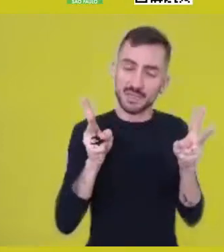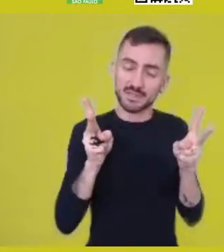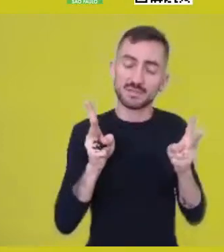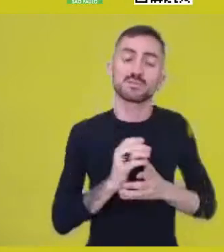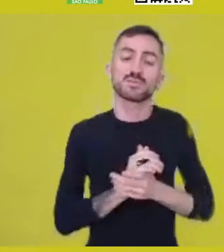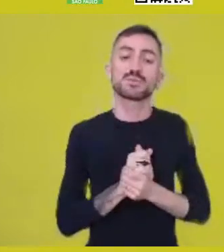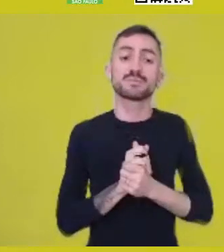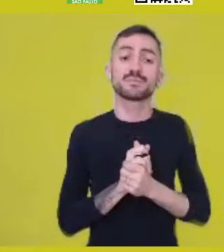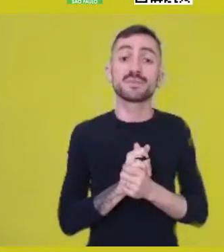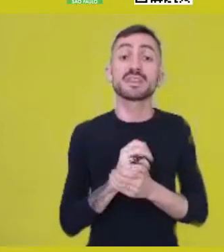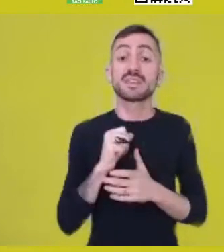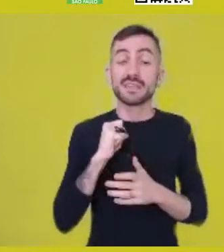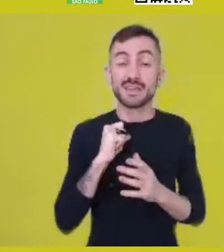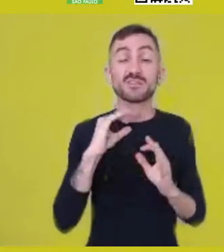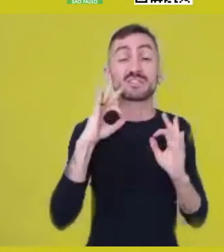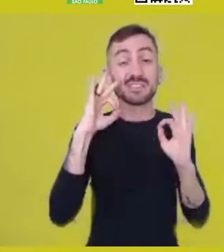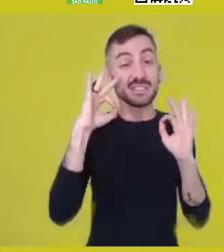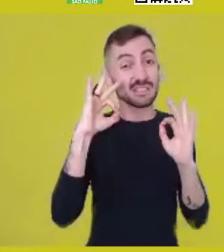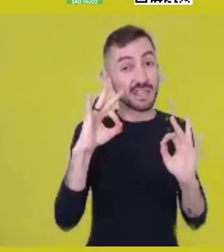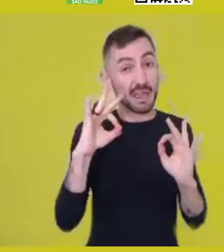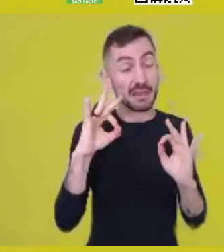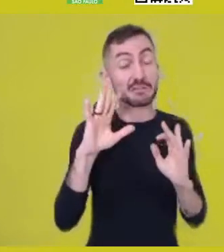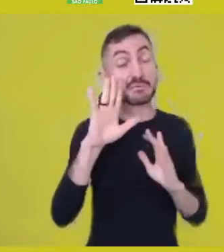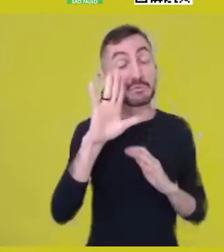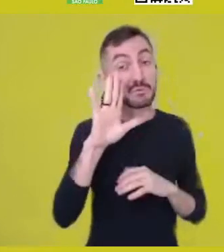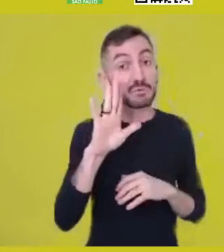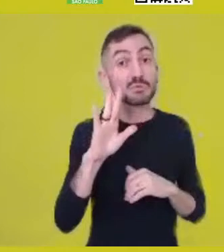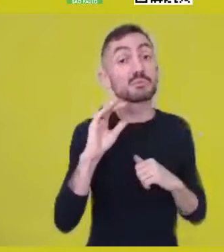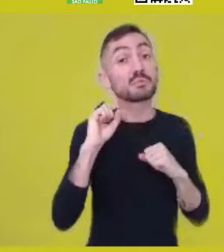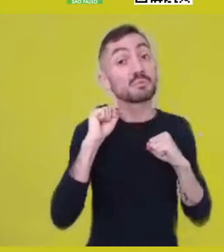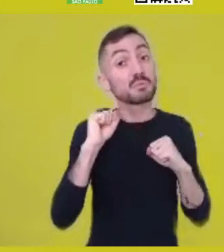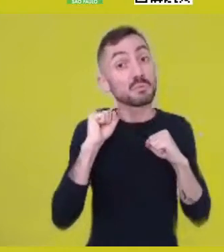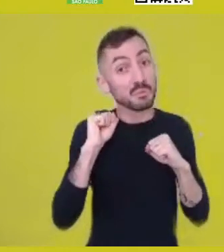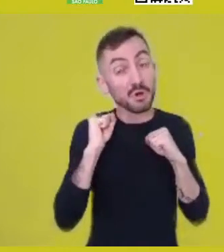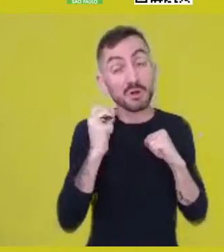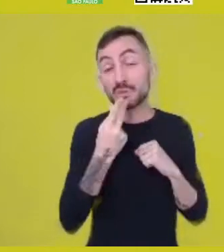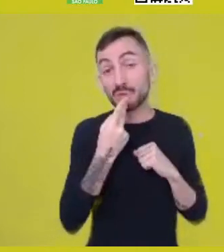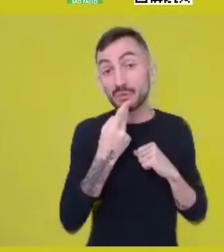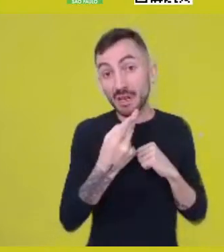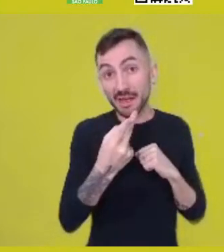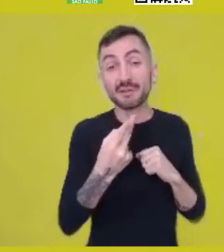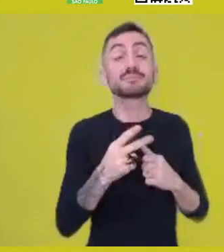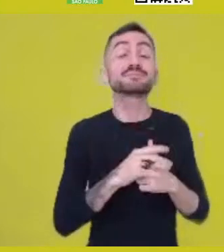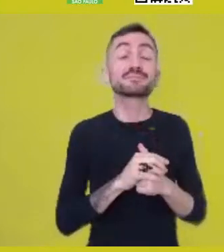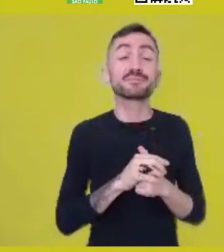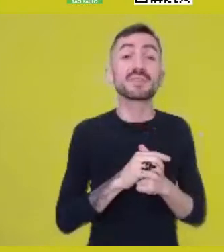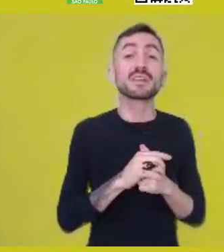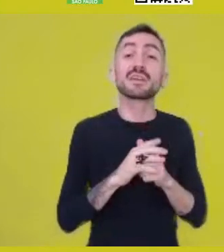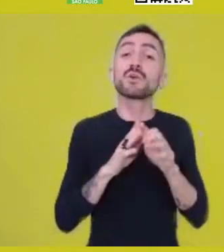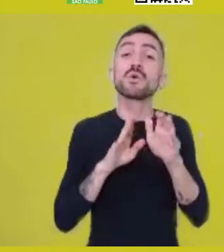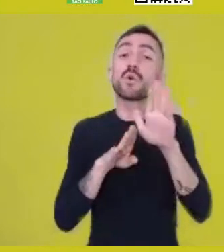I daresay, the notion of freedom imprints itself